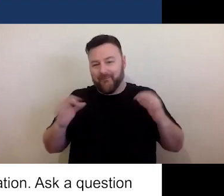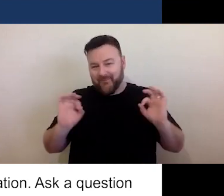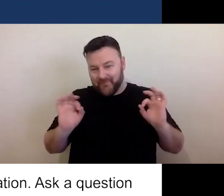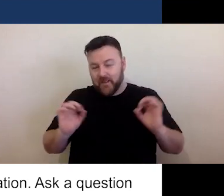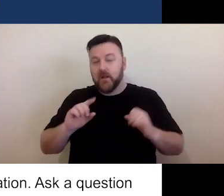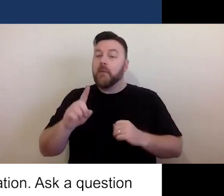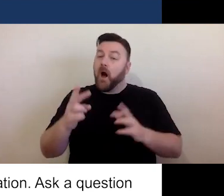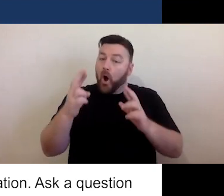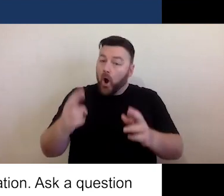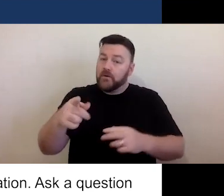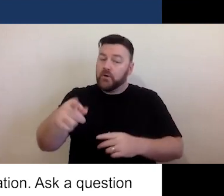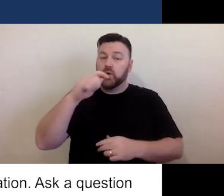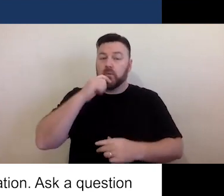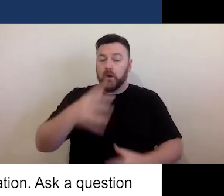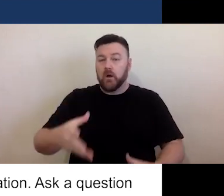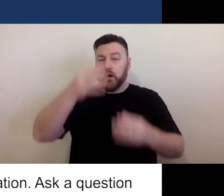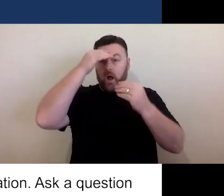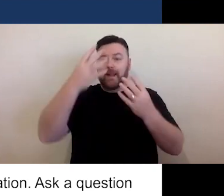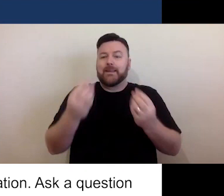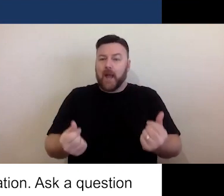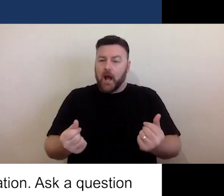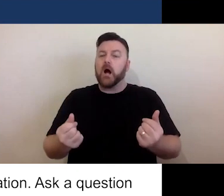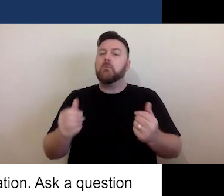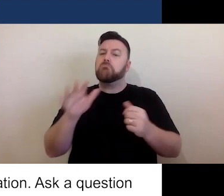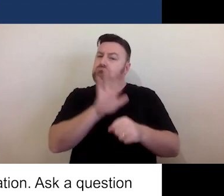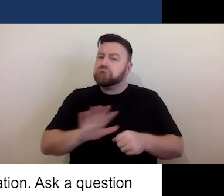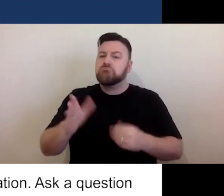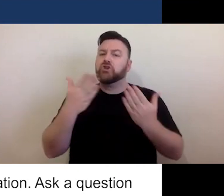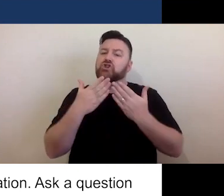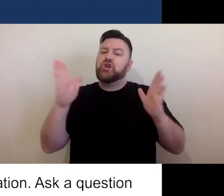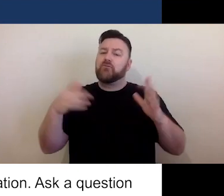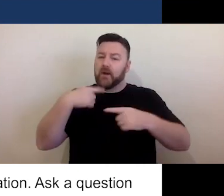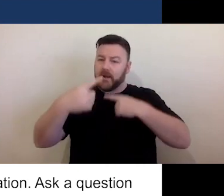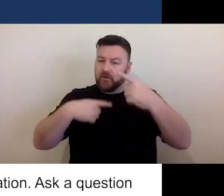will learn some of the general legal concepts or concepts that we explore today.